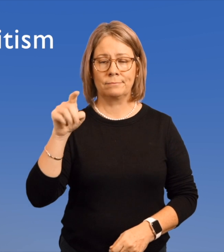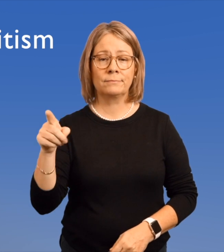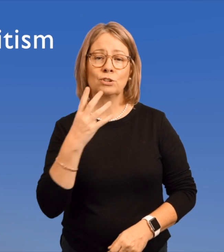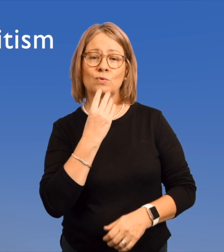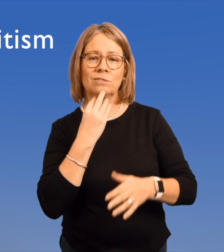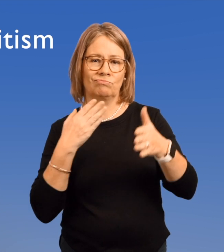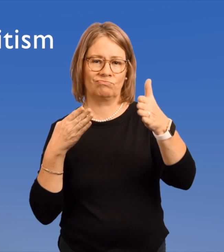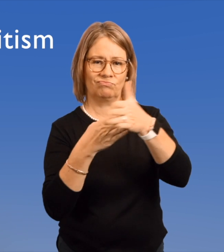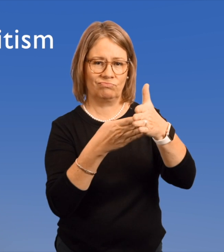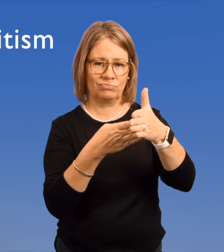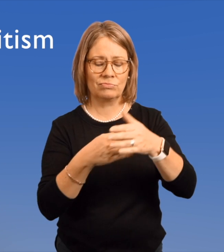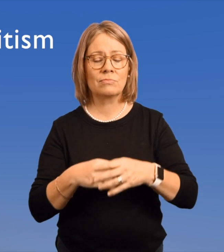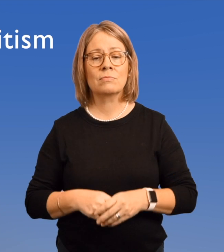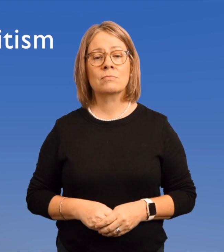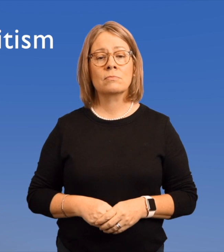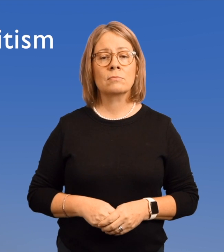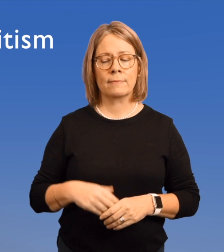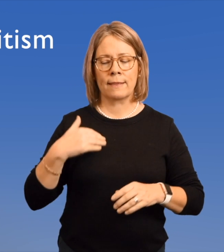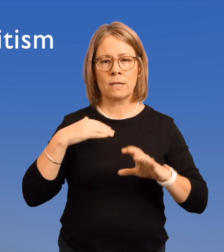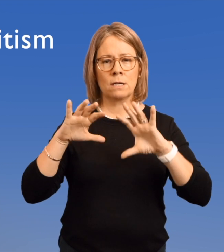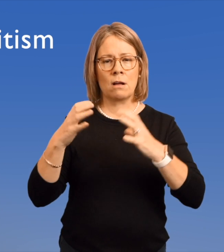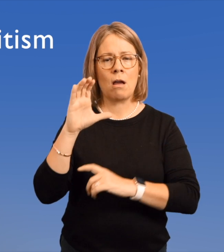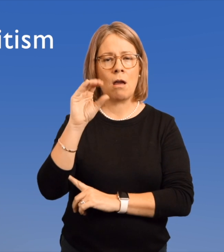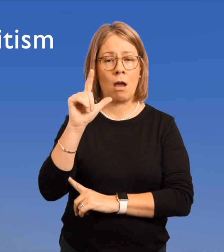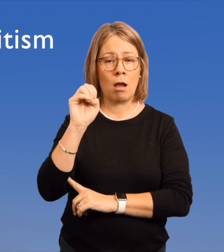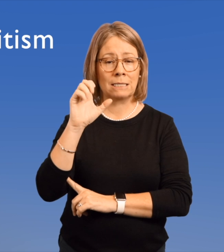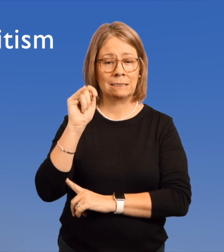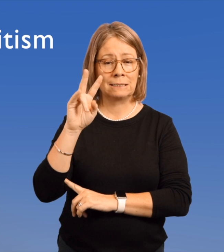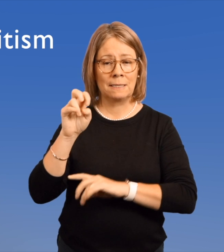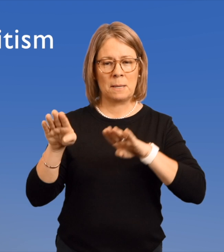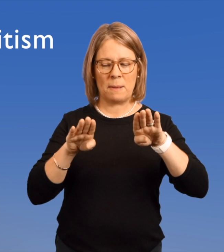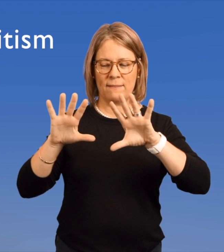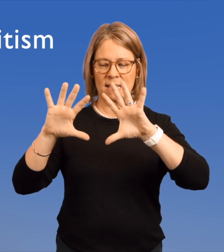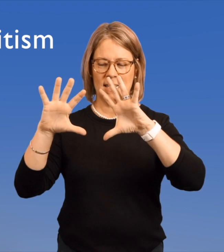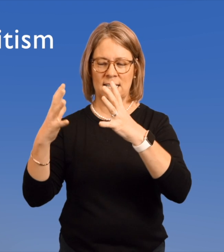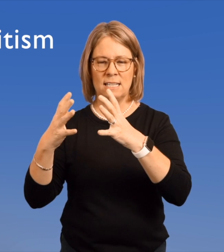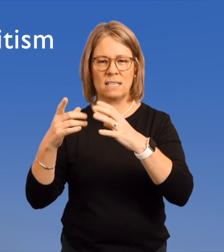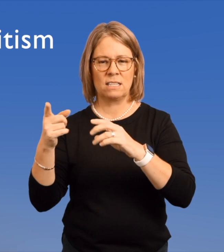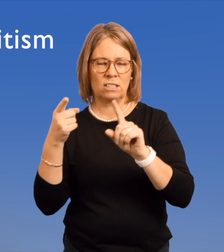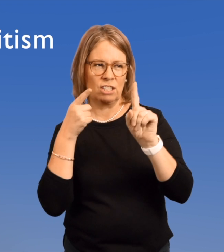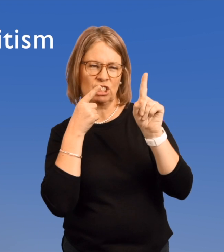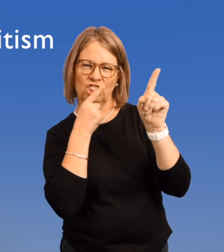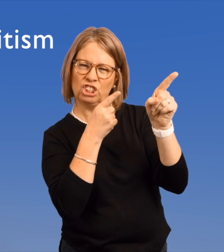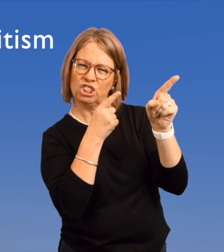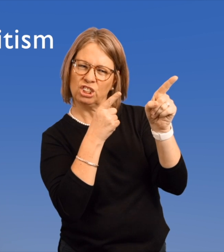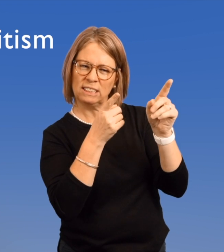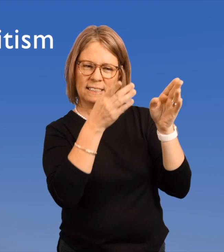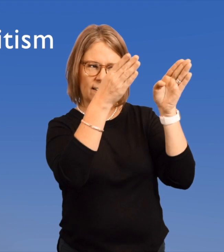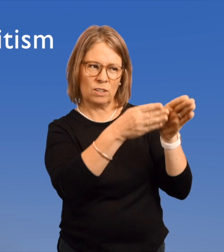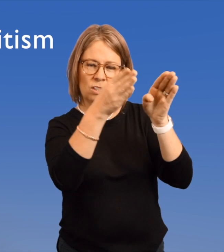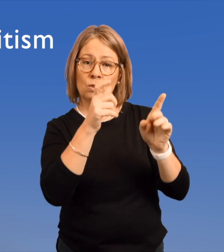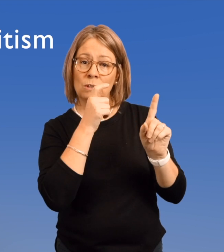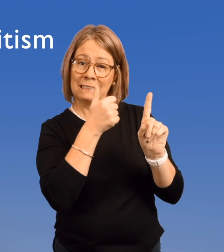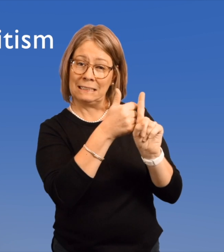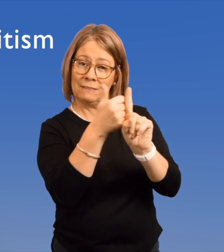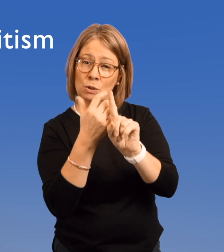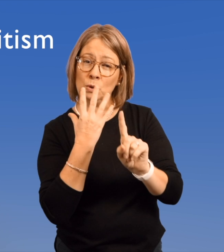Anti-semitism, collective behavior targeted at individuals who are Jewish,